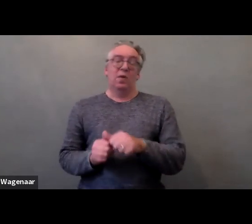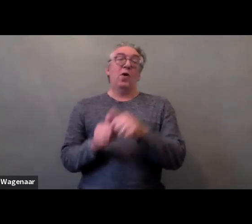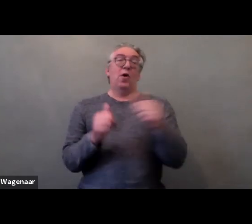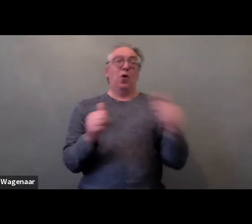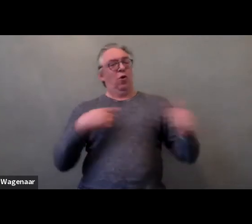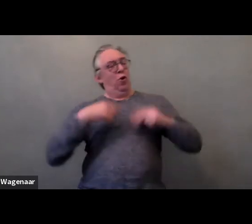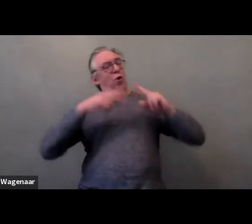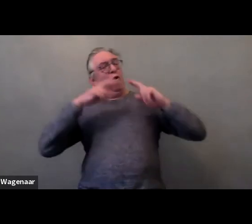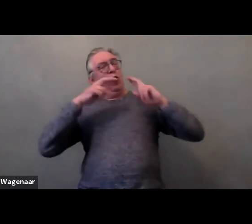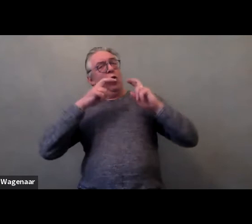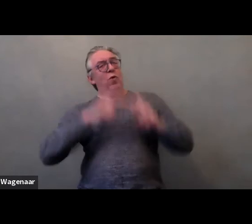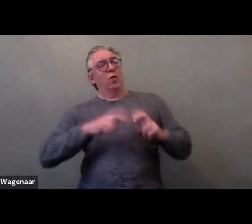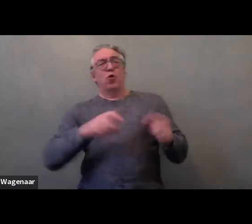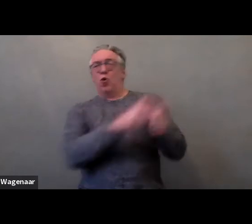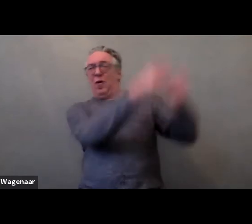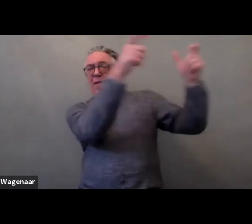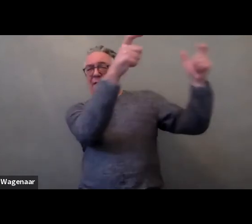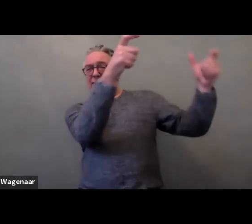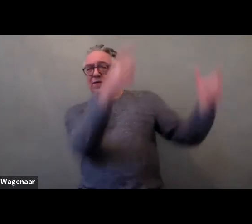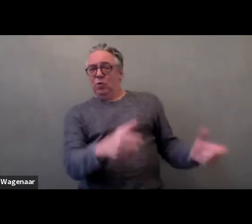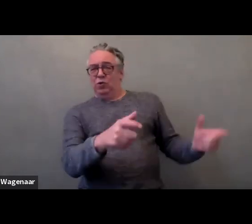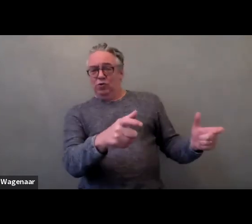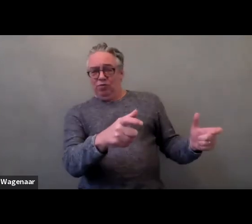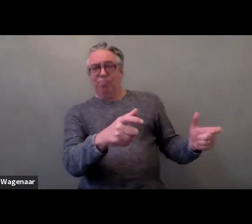we've established that violence was happening everywhere.